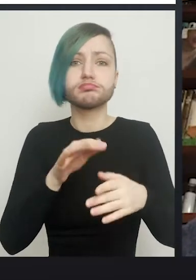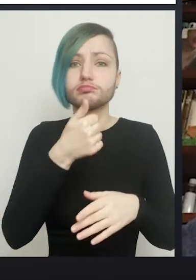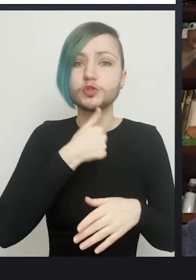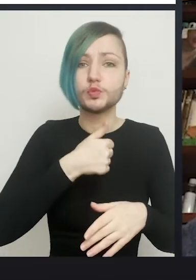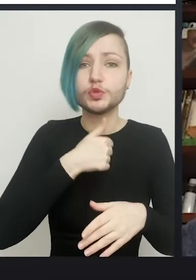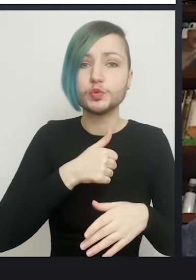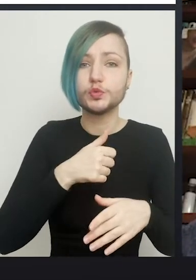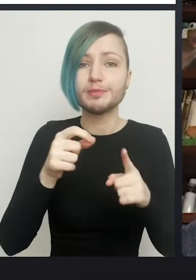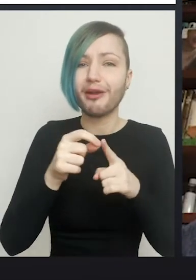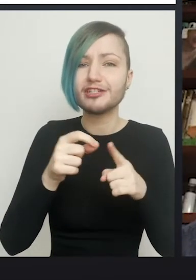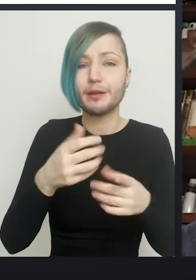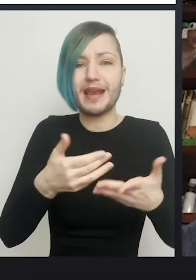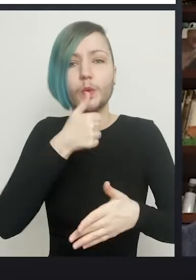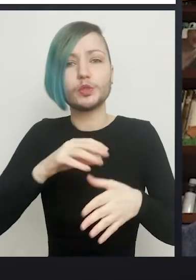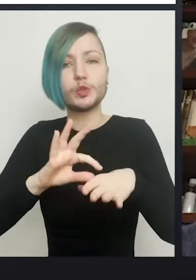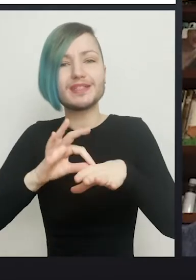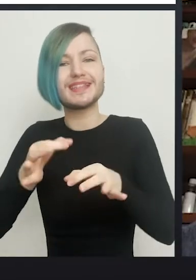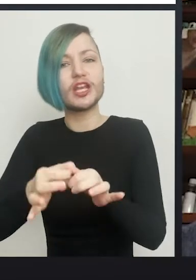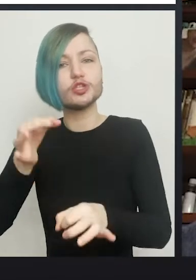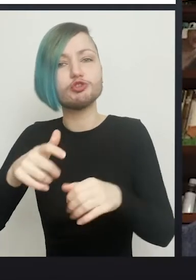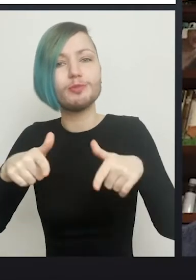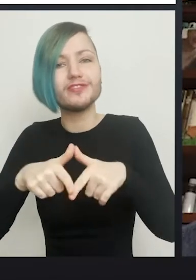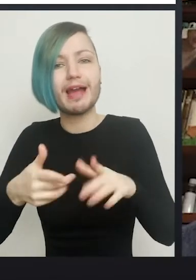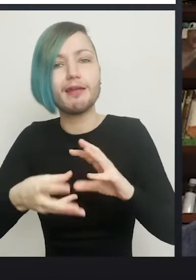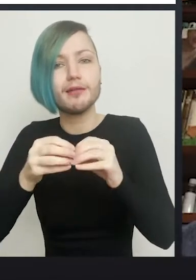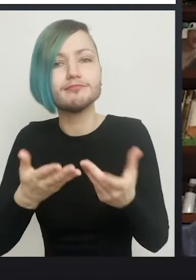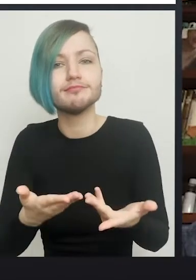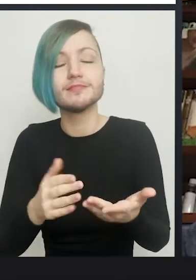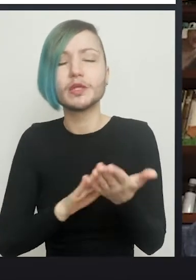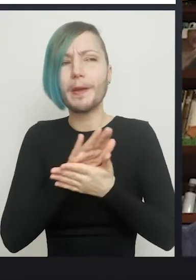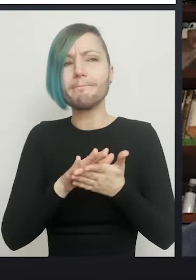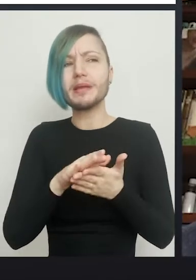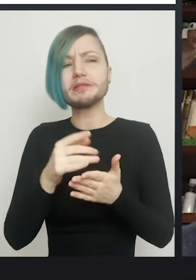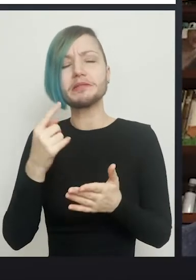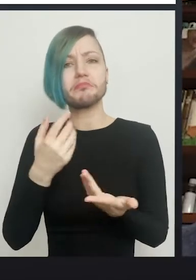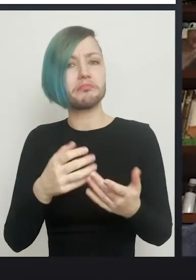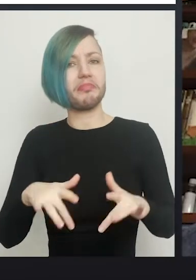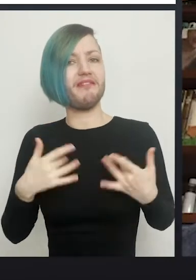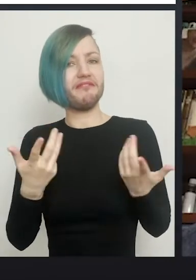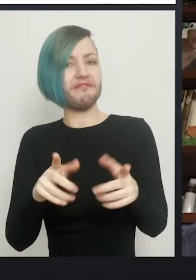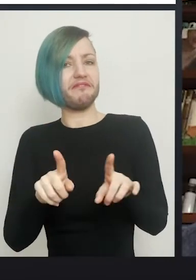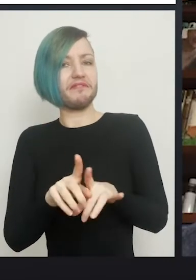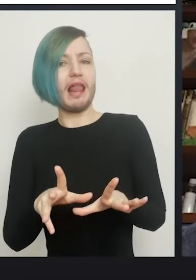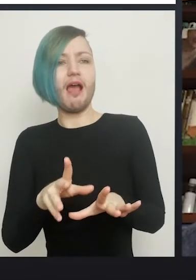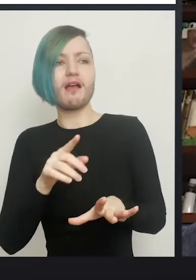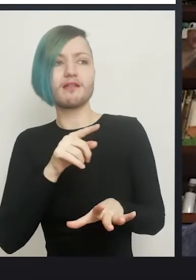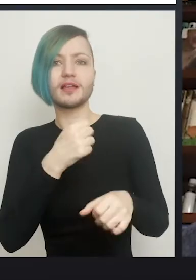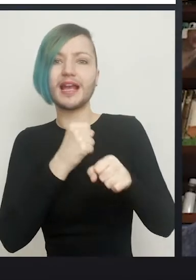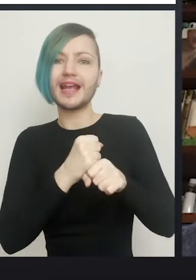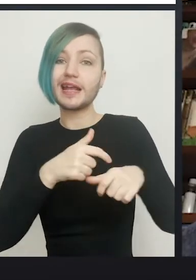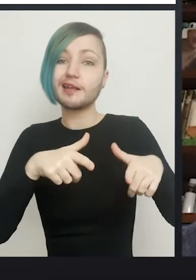It seems to me therefore that they've come to the conclusion that the skin tubes are working work better than the peritoneum does.